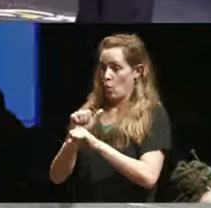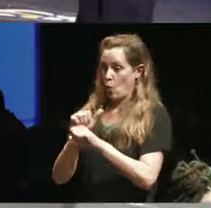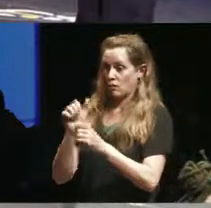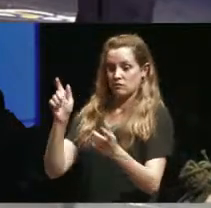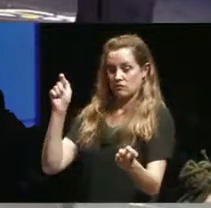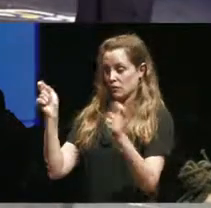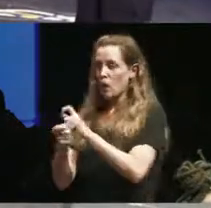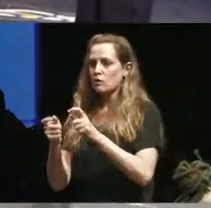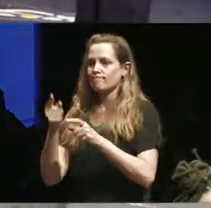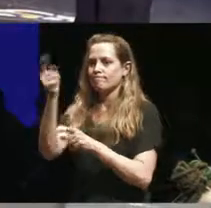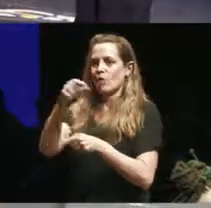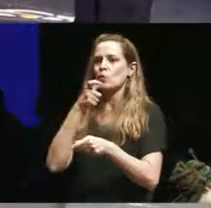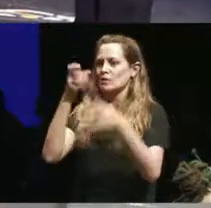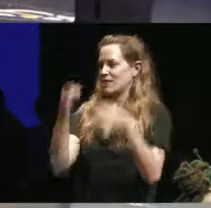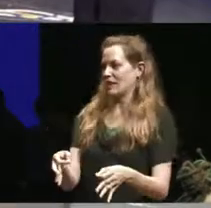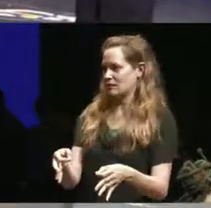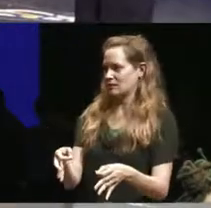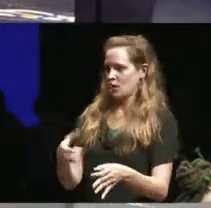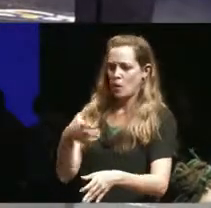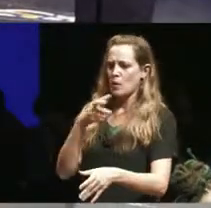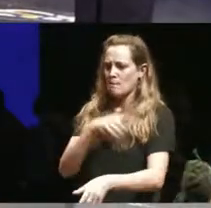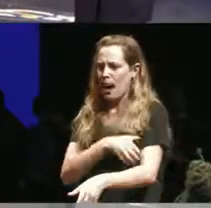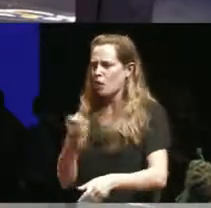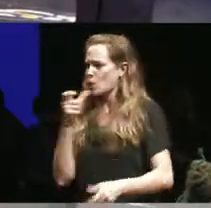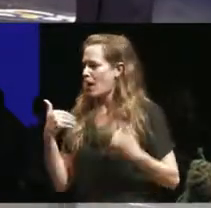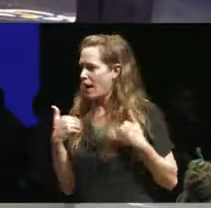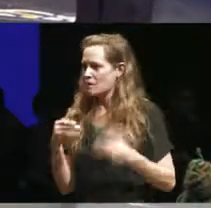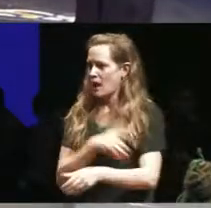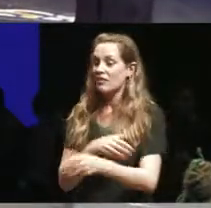decisions and sort of in the power roles within theater in terms of programmers